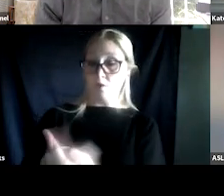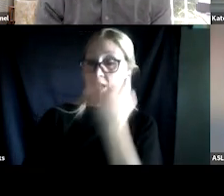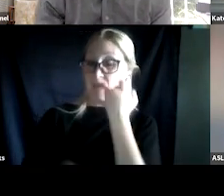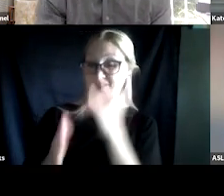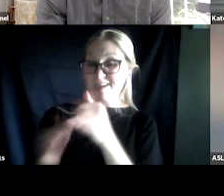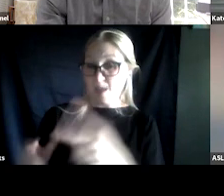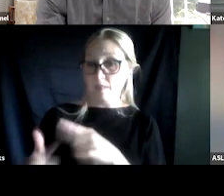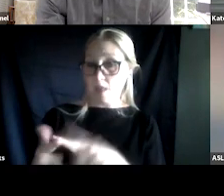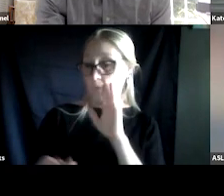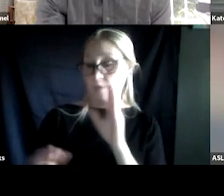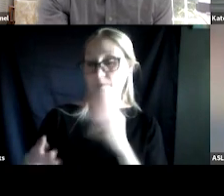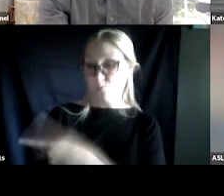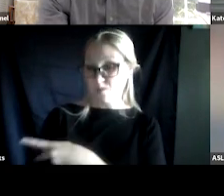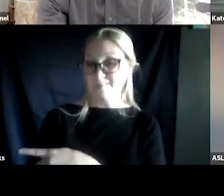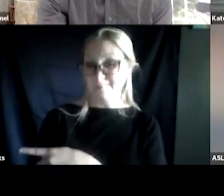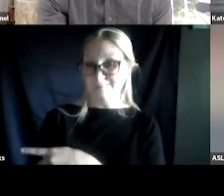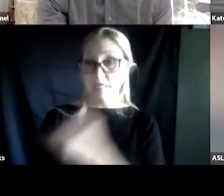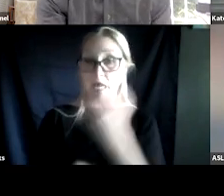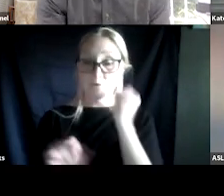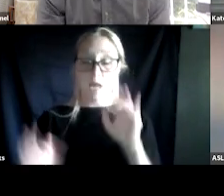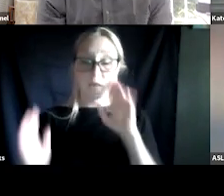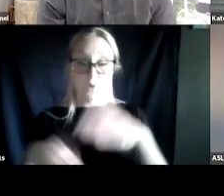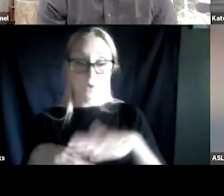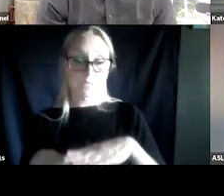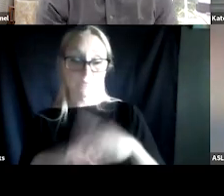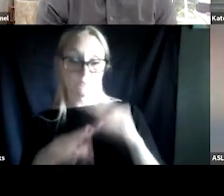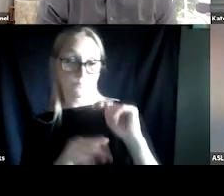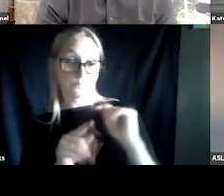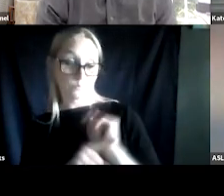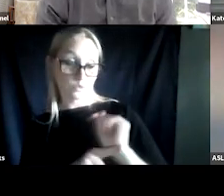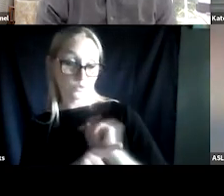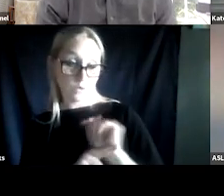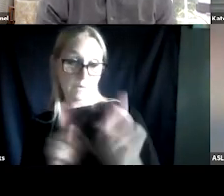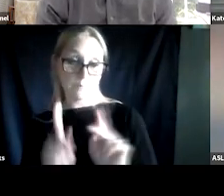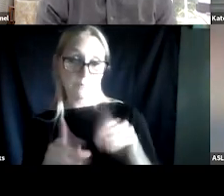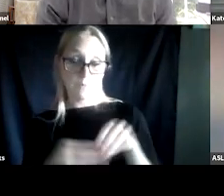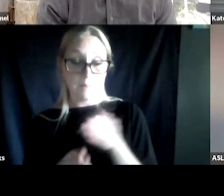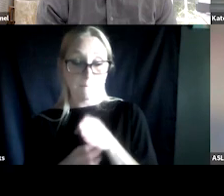But if we can focus in on getting more and more people trained in the main evidence-based treatments like cognitive processing therapy,